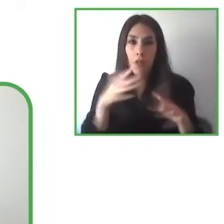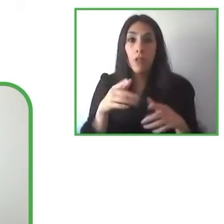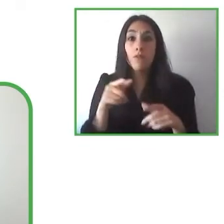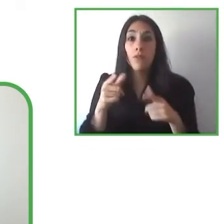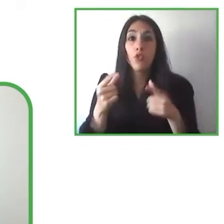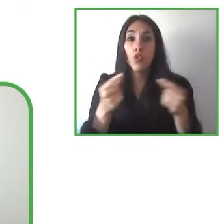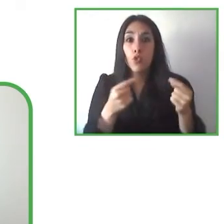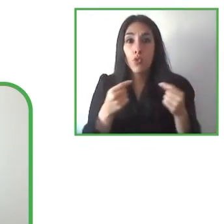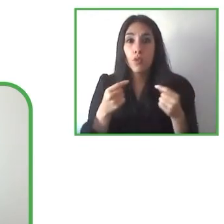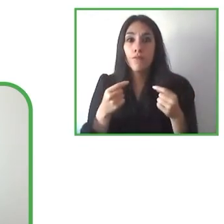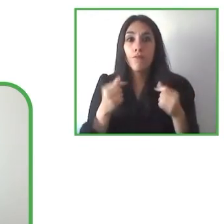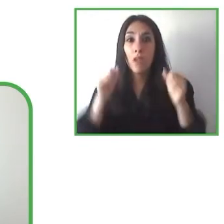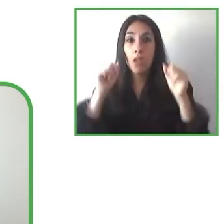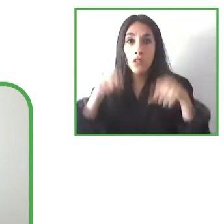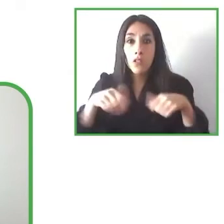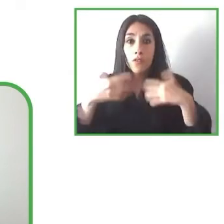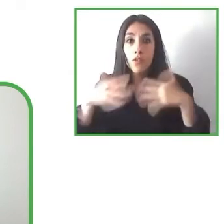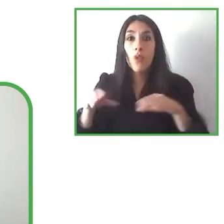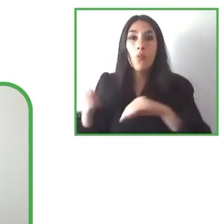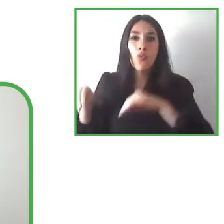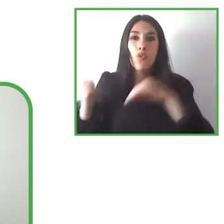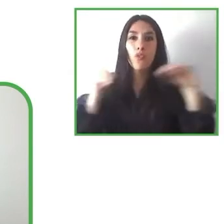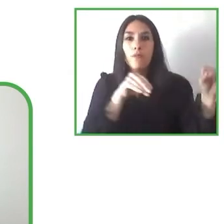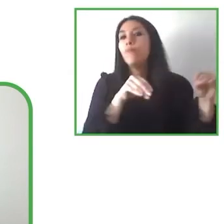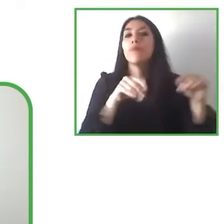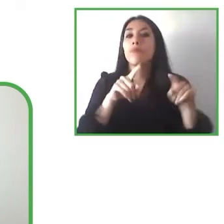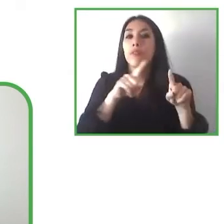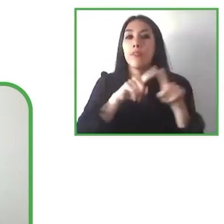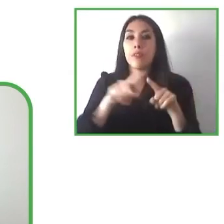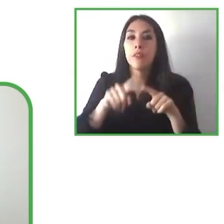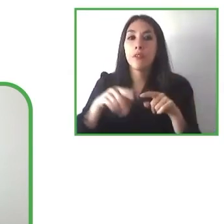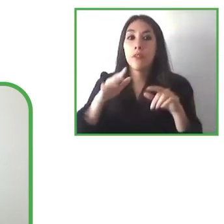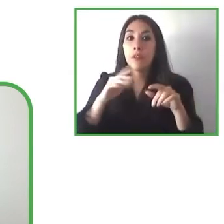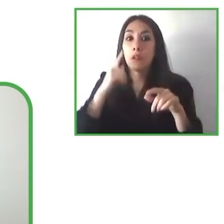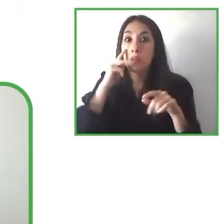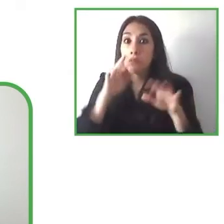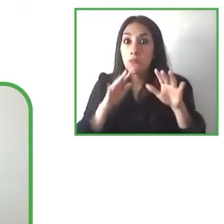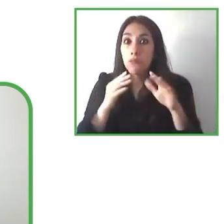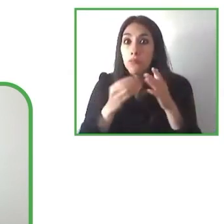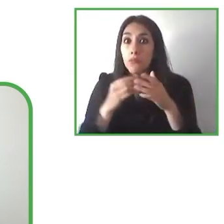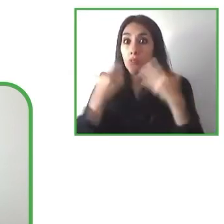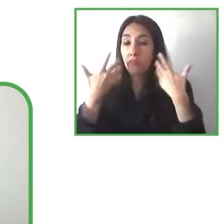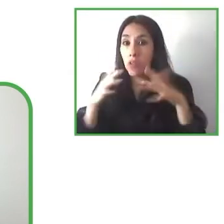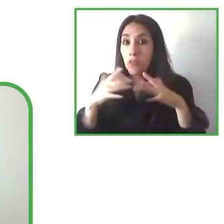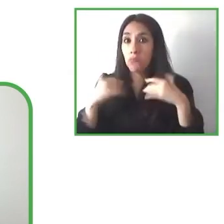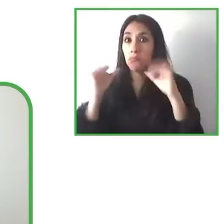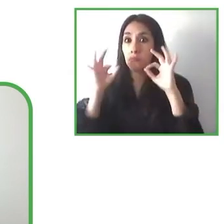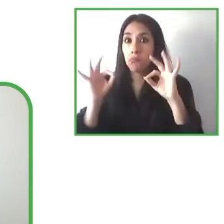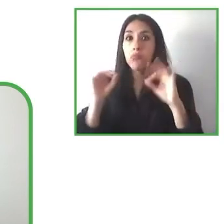countries right now in Europe that already are available to get 100 reimbursed